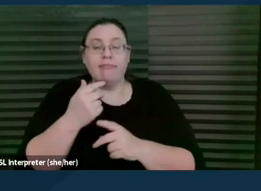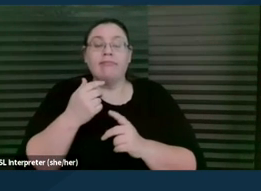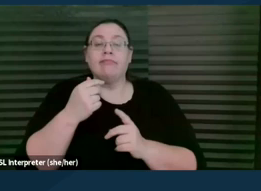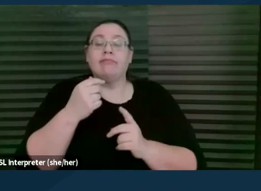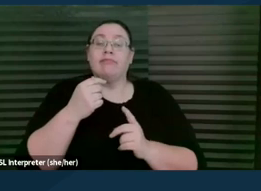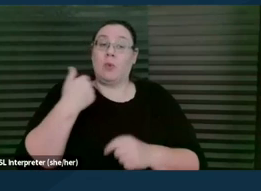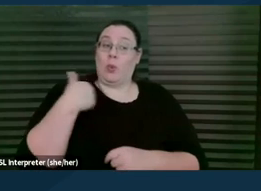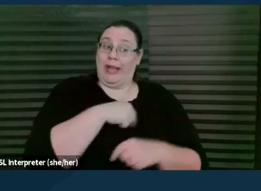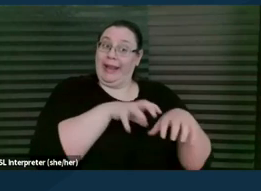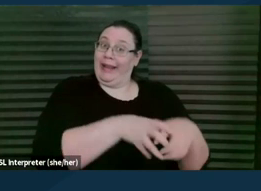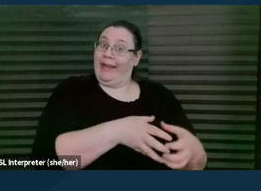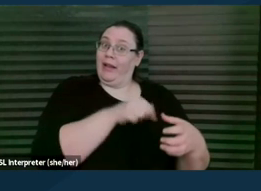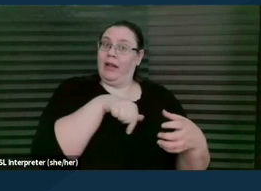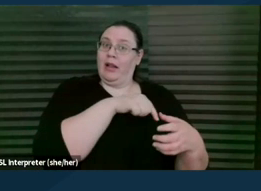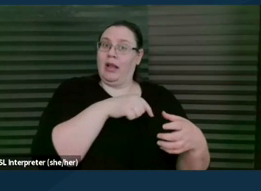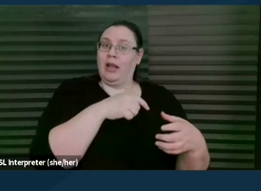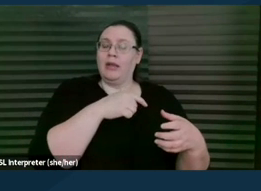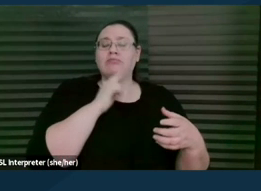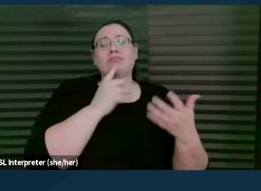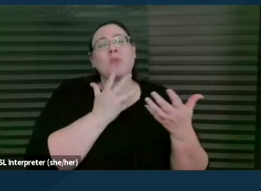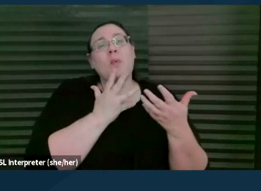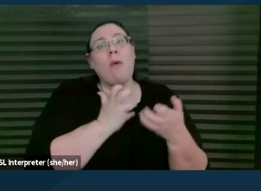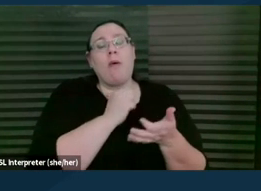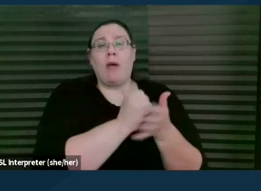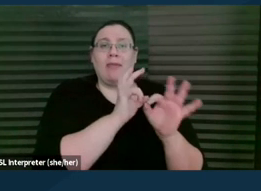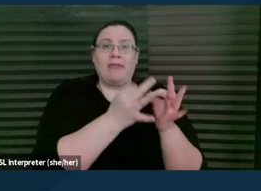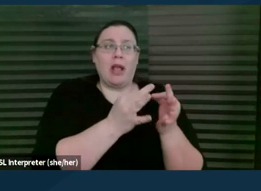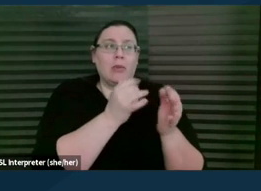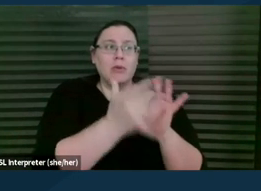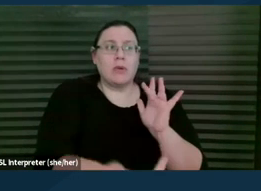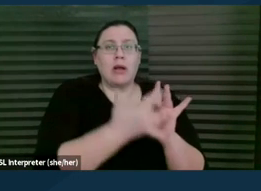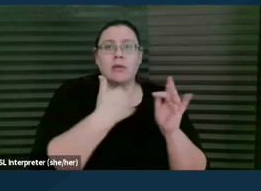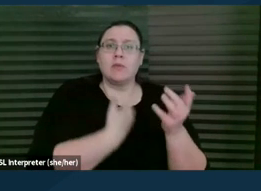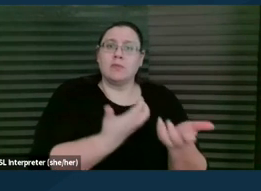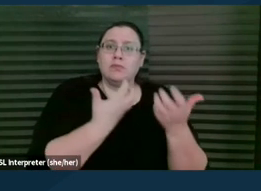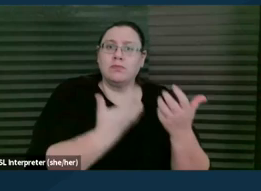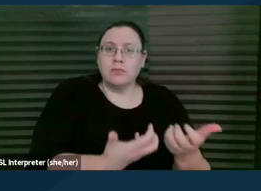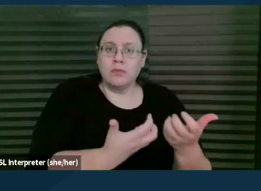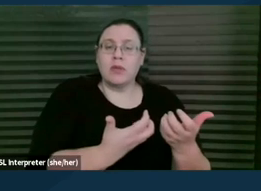feel so compelled to help the families that are reaching out to us. And in the roles that we play in parent training